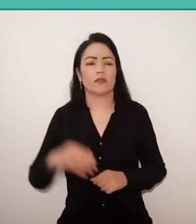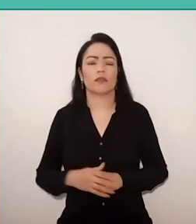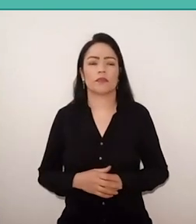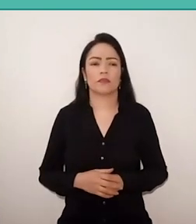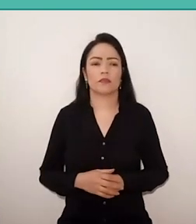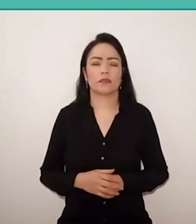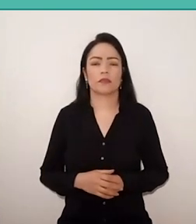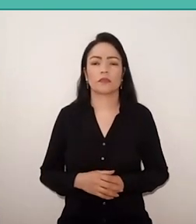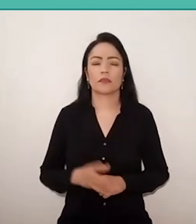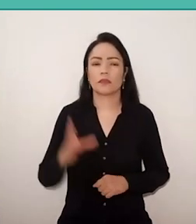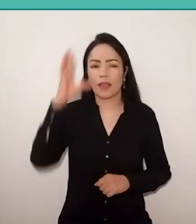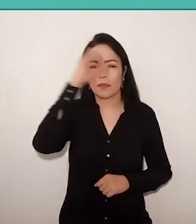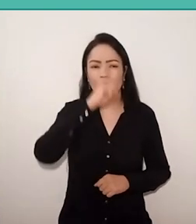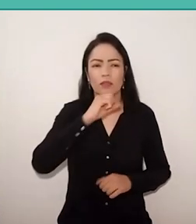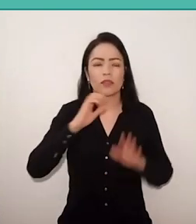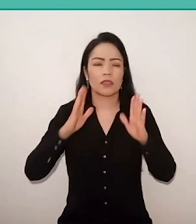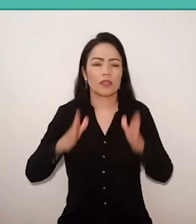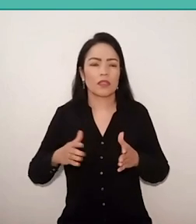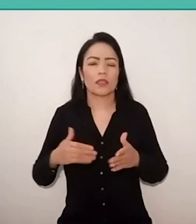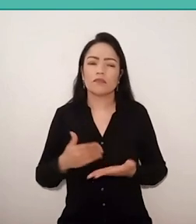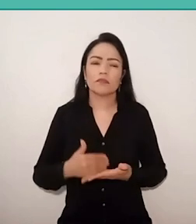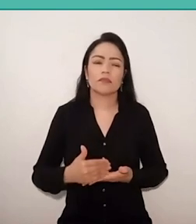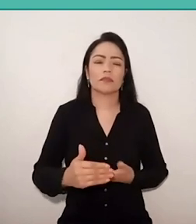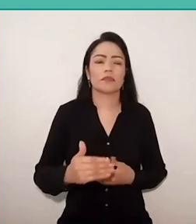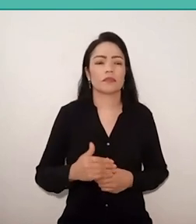learned by these agronomists,